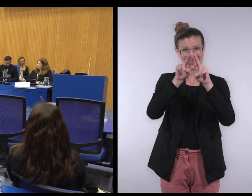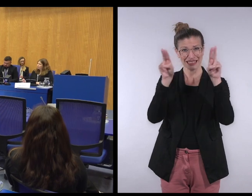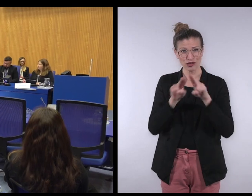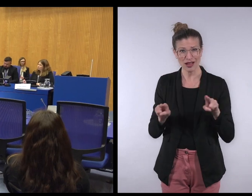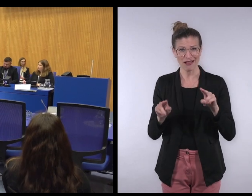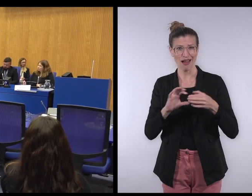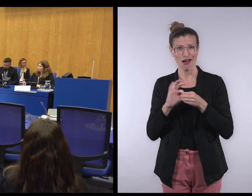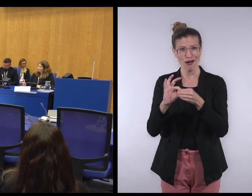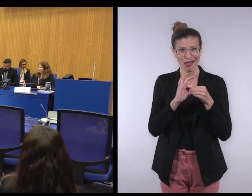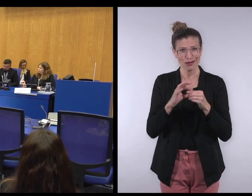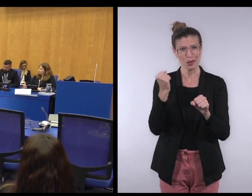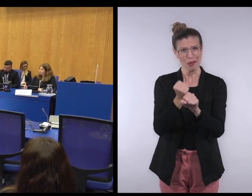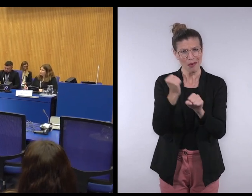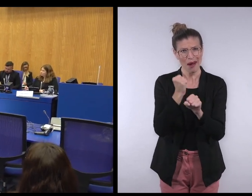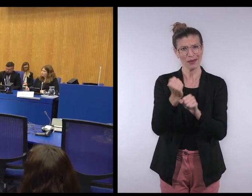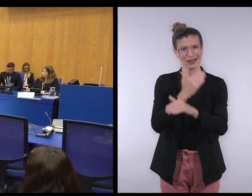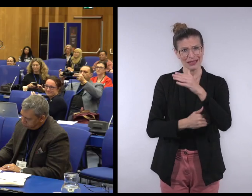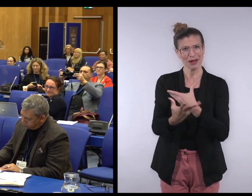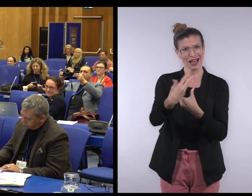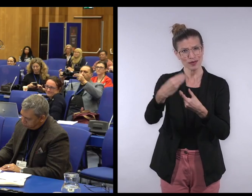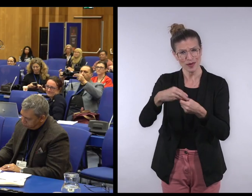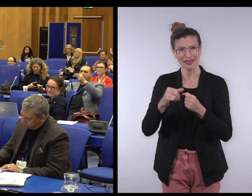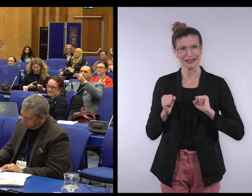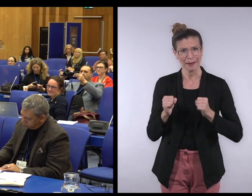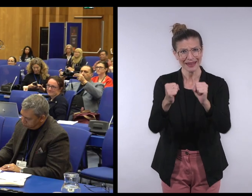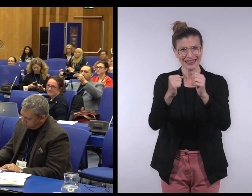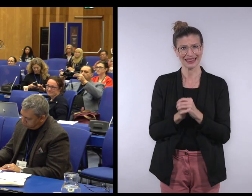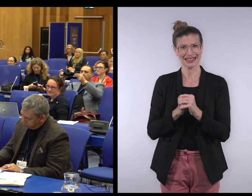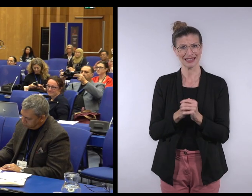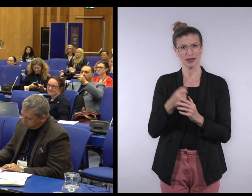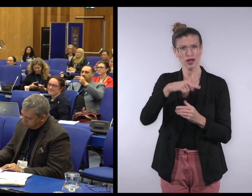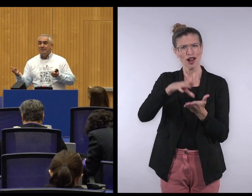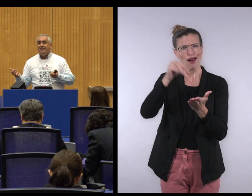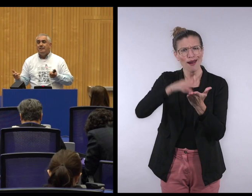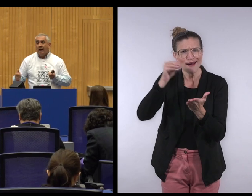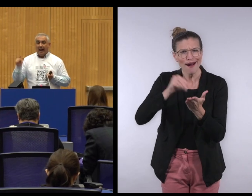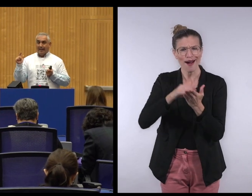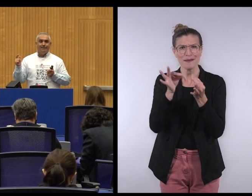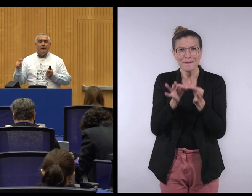as well as international organizations working on disability inclusive democracy. And what we really learned